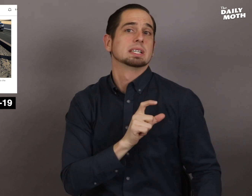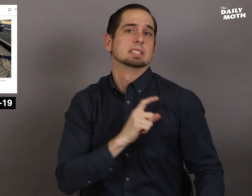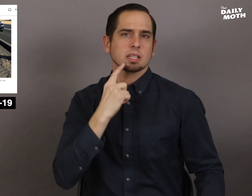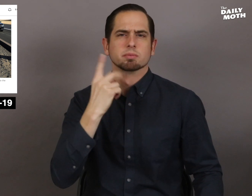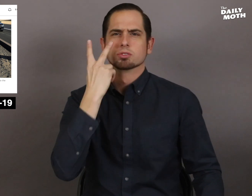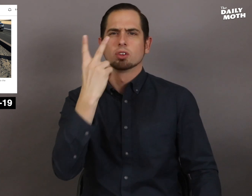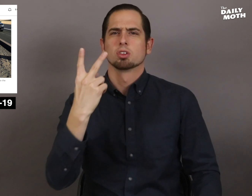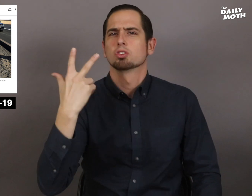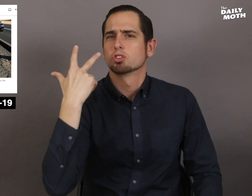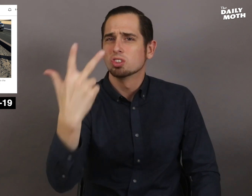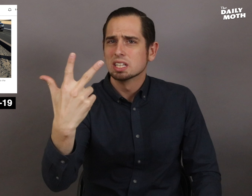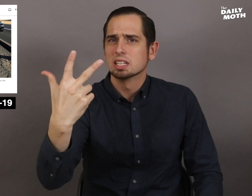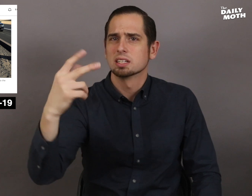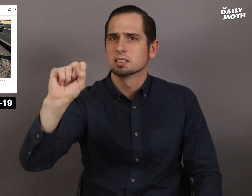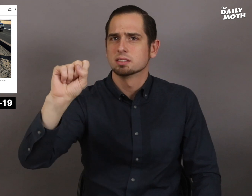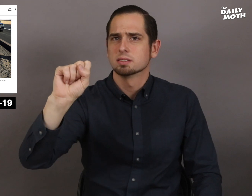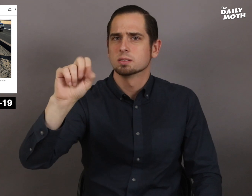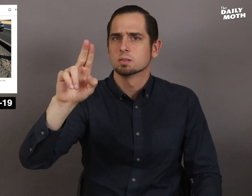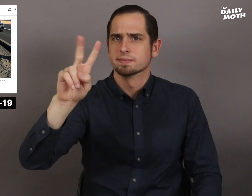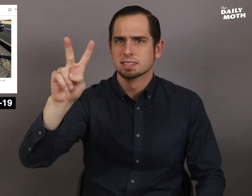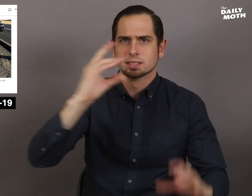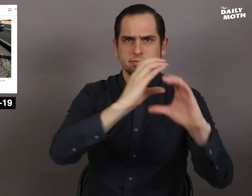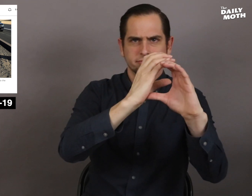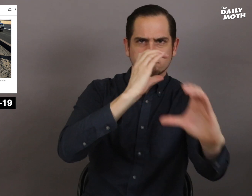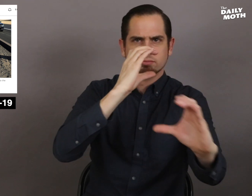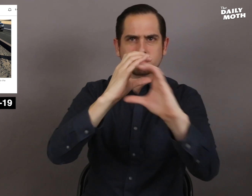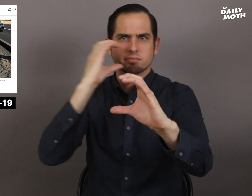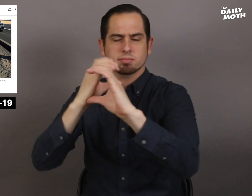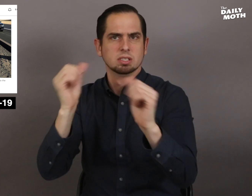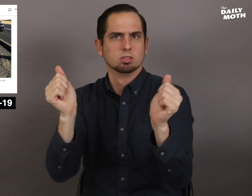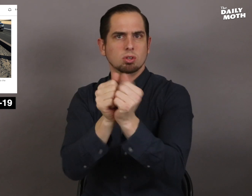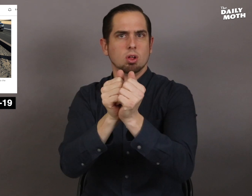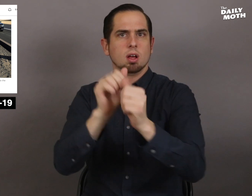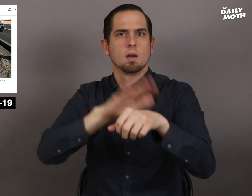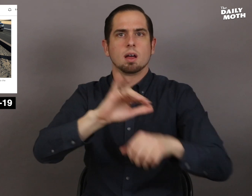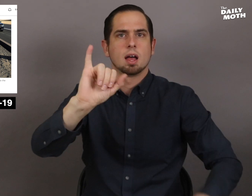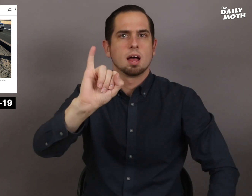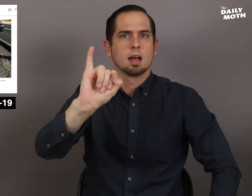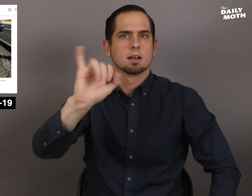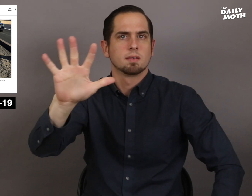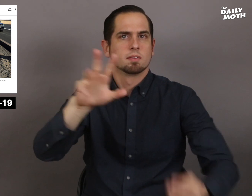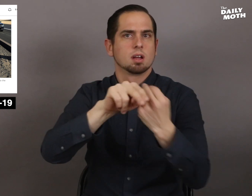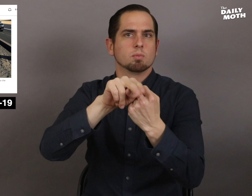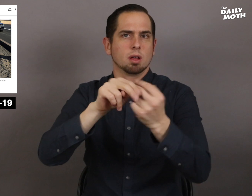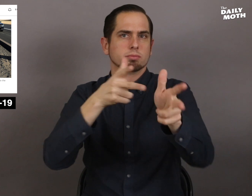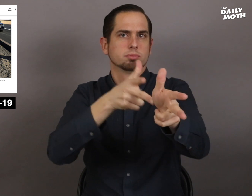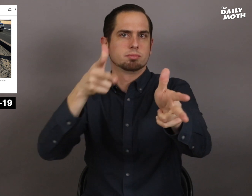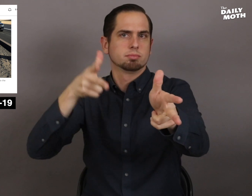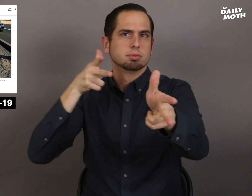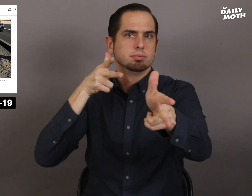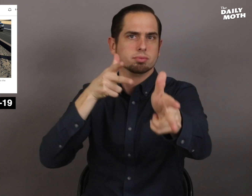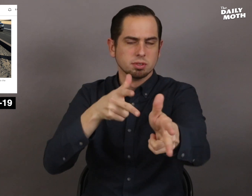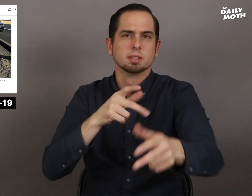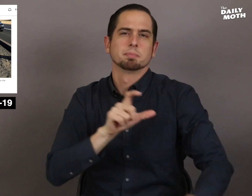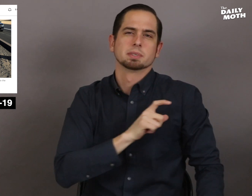Police said they saw three SUVs traveling together on I-5